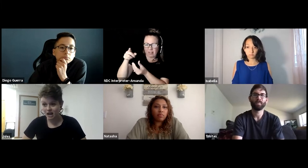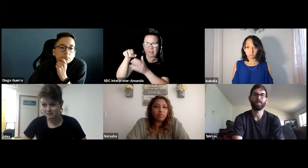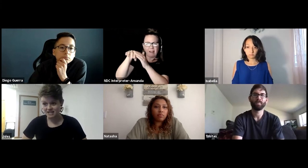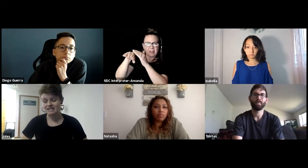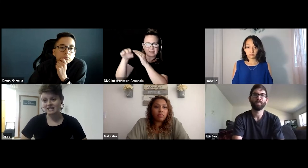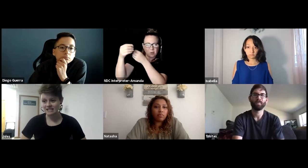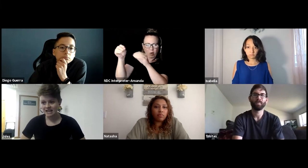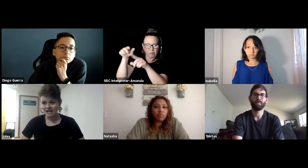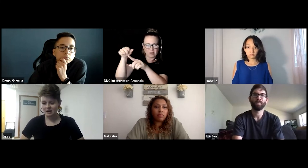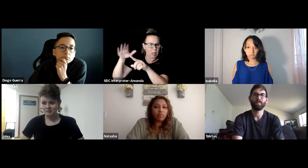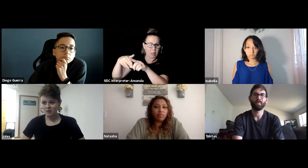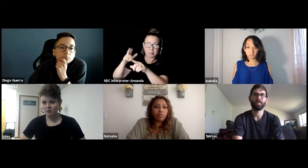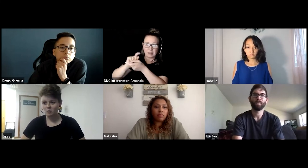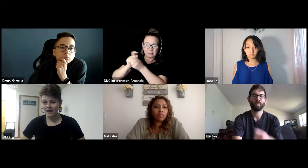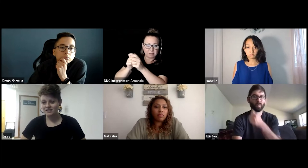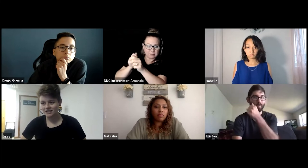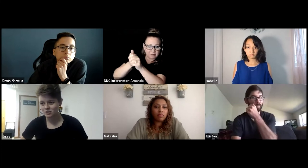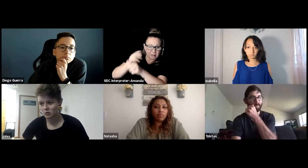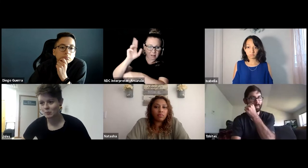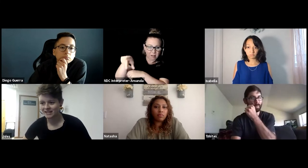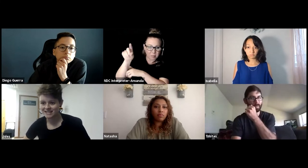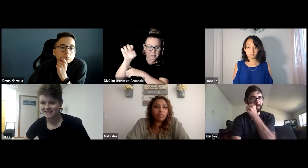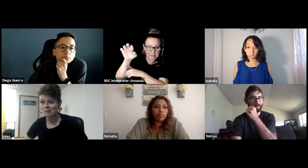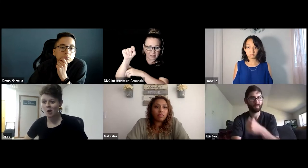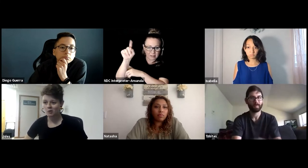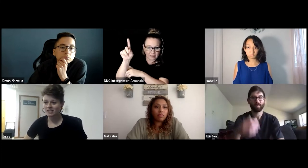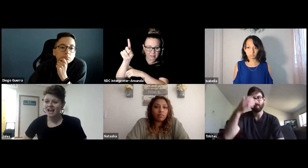updated when we went into pandemic mode.